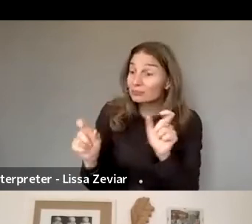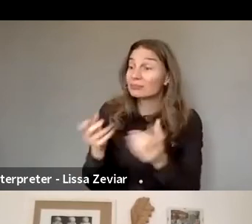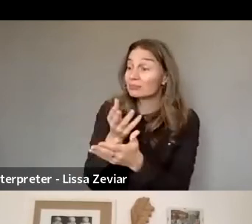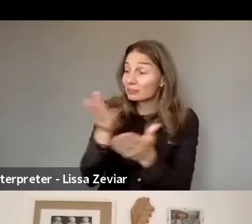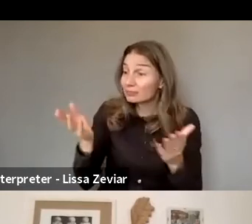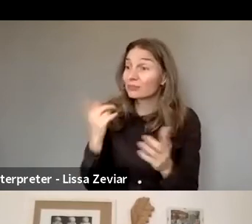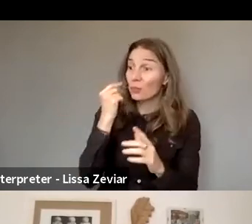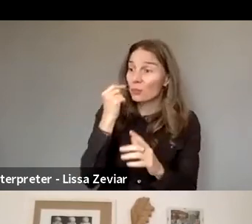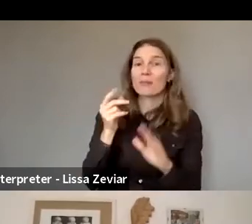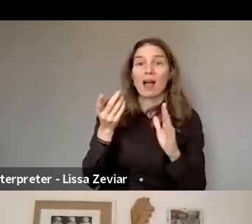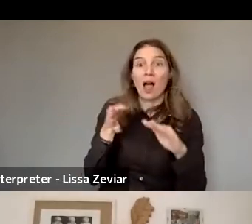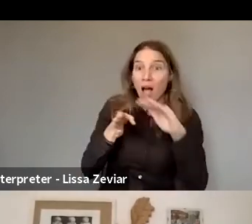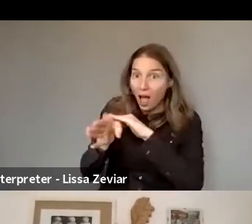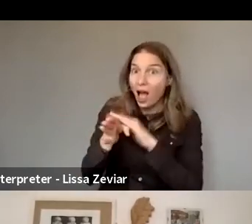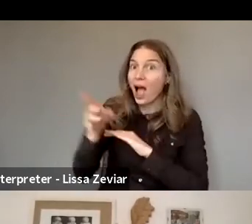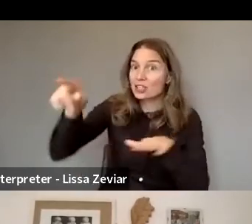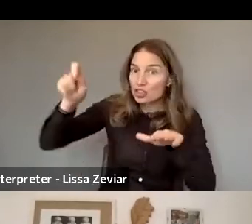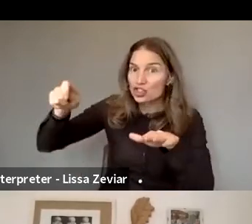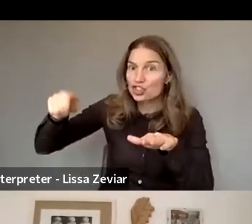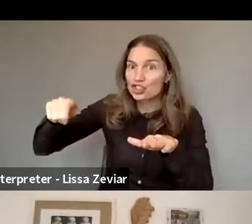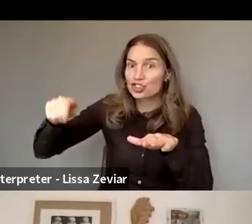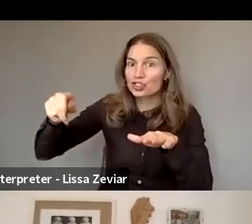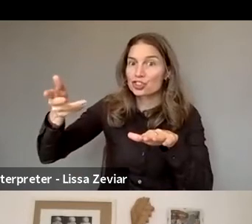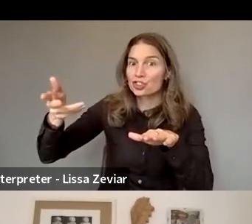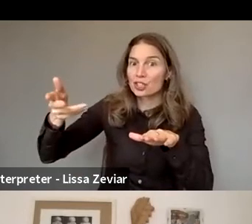Perhaps they have, they need specific support